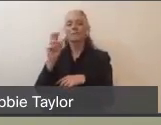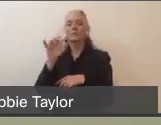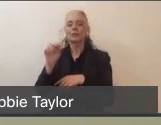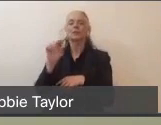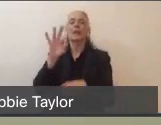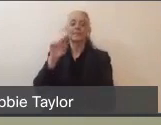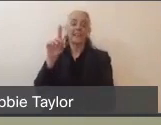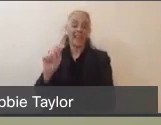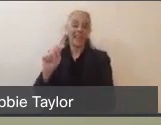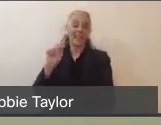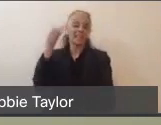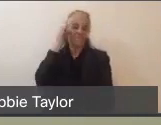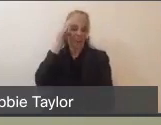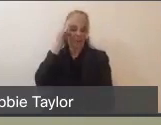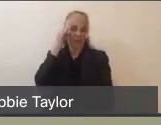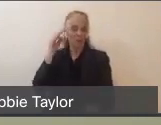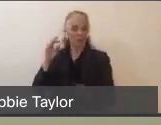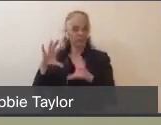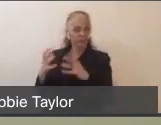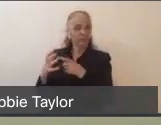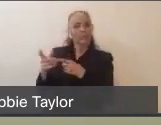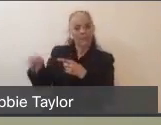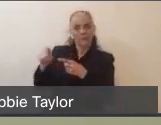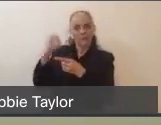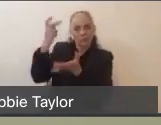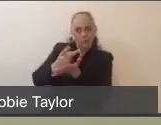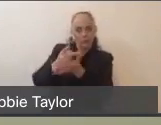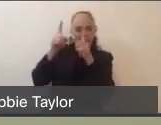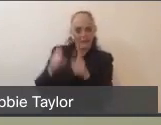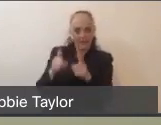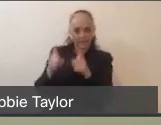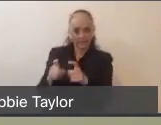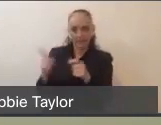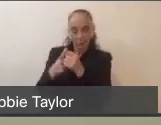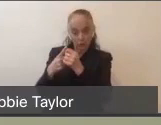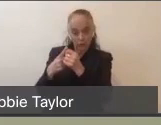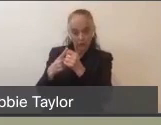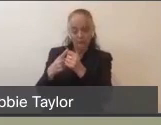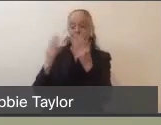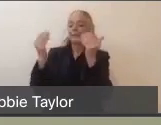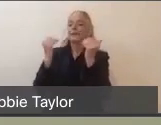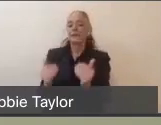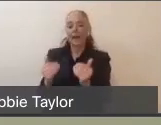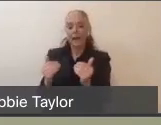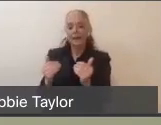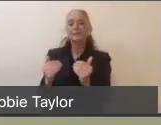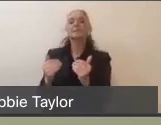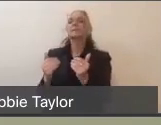and they need to be approved before those tests go online. Then we experienced lags in getting those kits into Marin County,